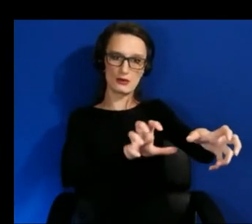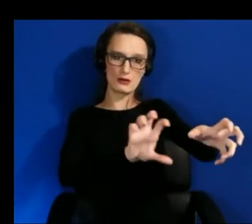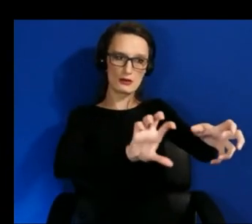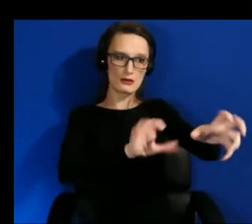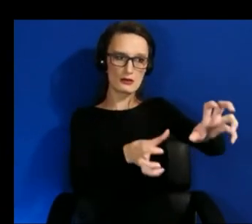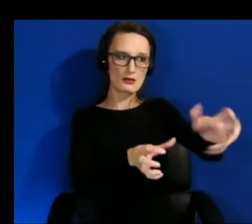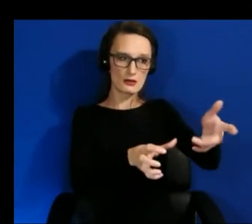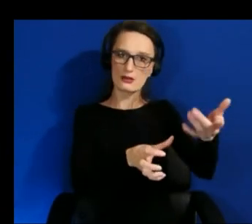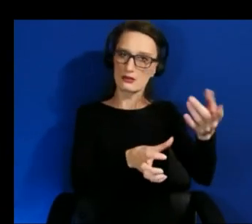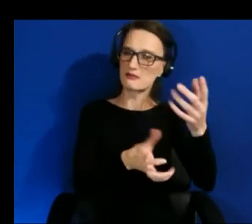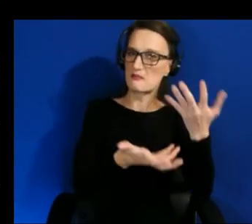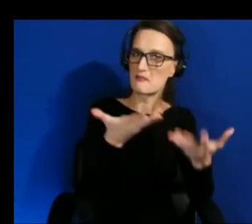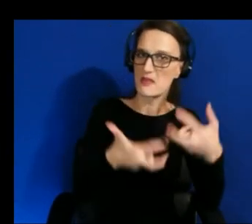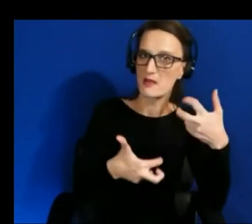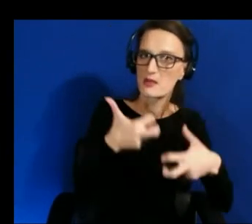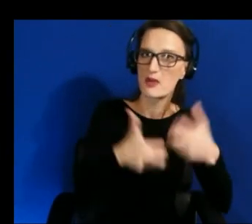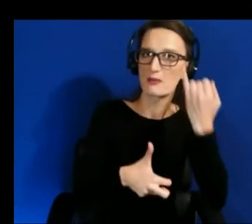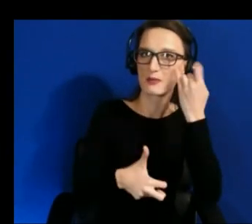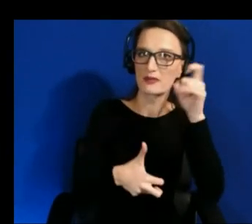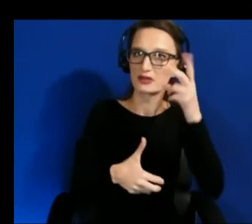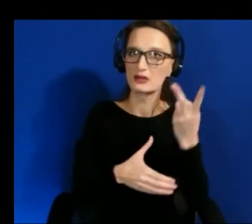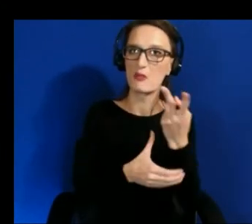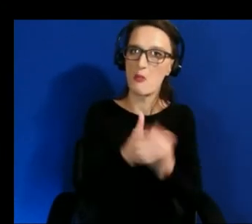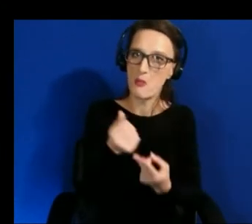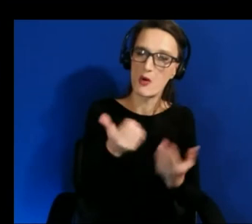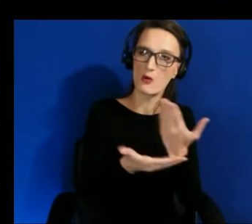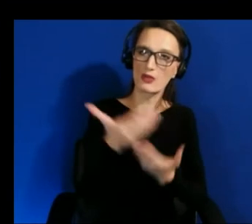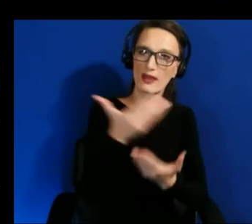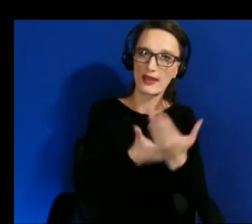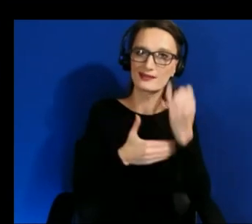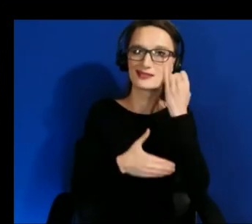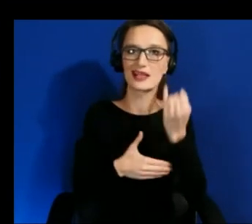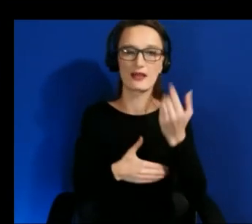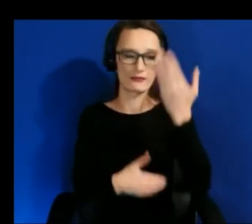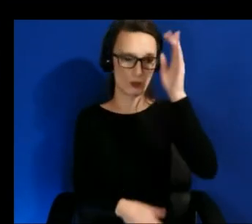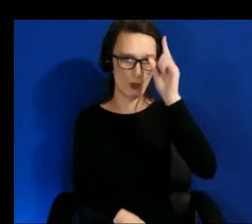have less strength in one hemisphere of their body or a person who's an amputee and only wants